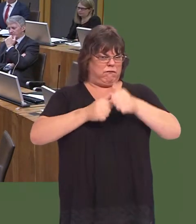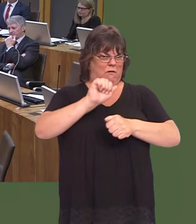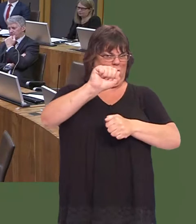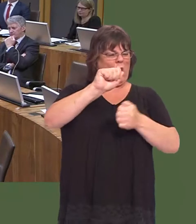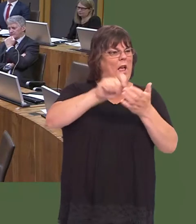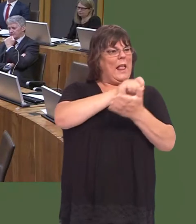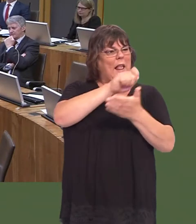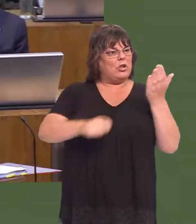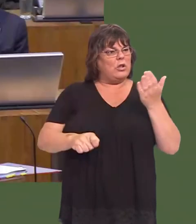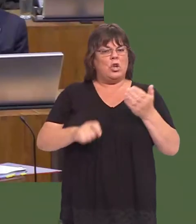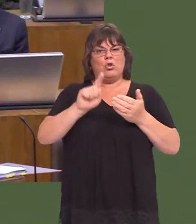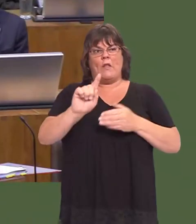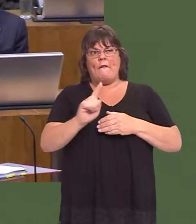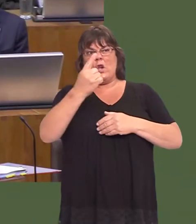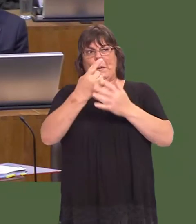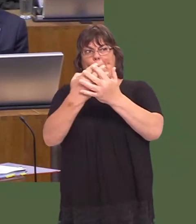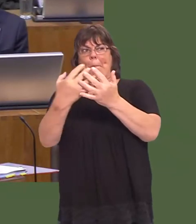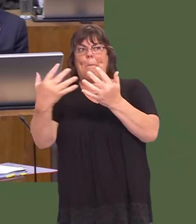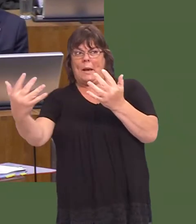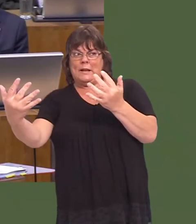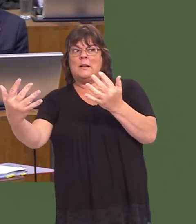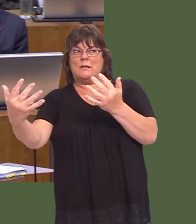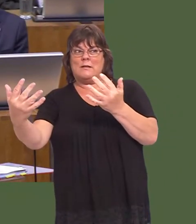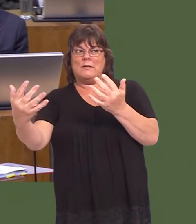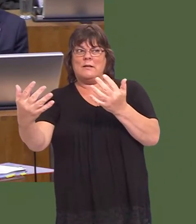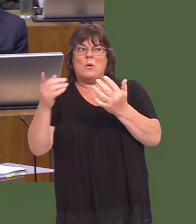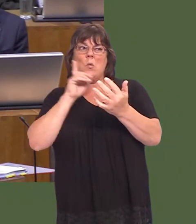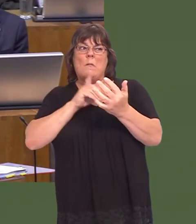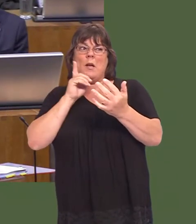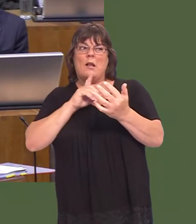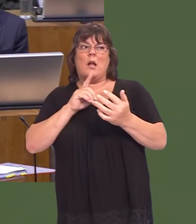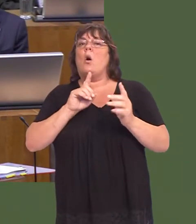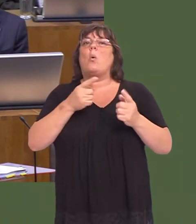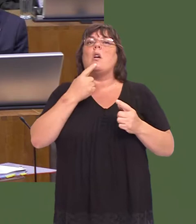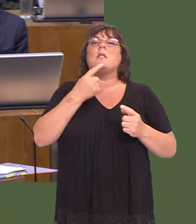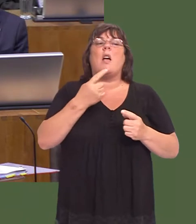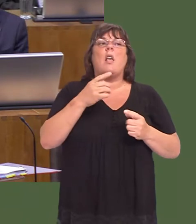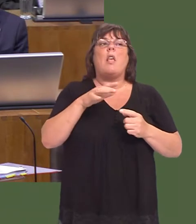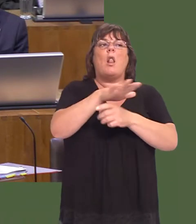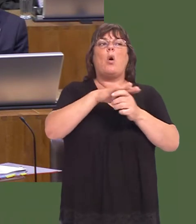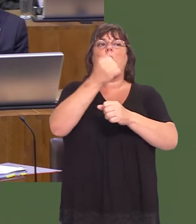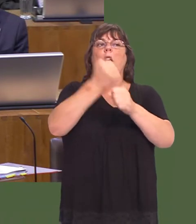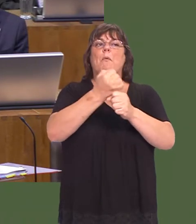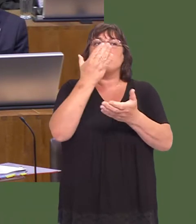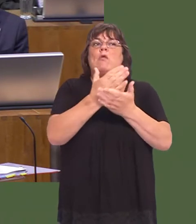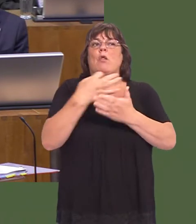Sheís the first of many, I hope, because we canít say that local government representatives are truly representative of the entire community in Wales.